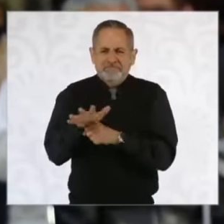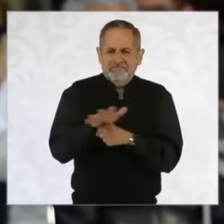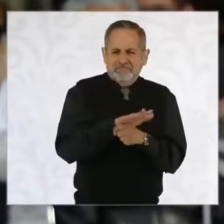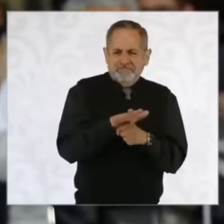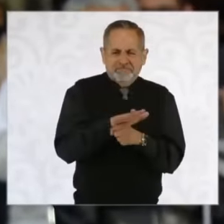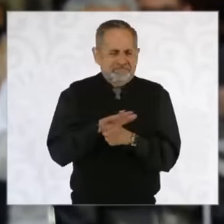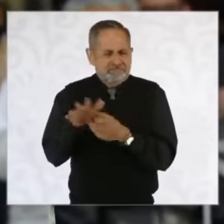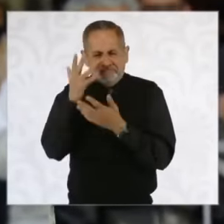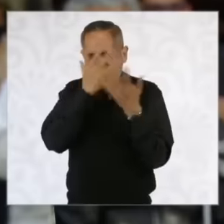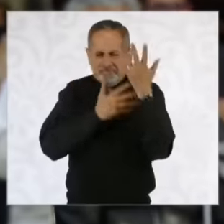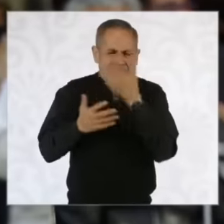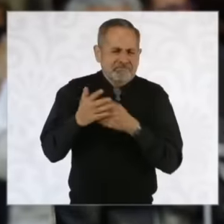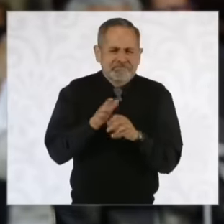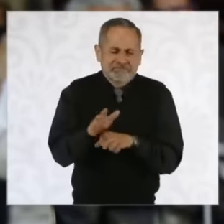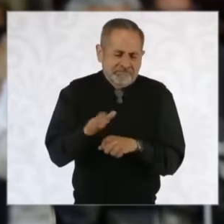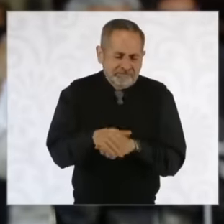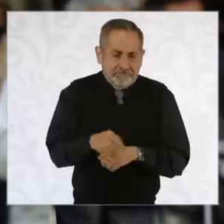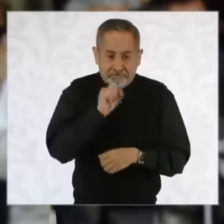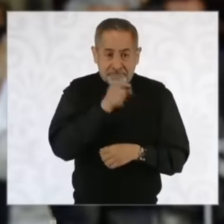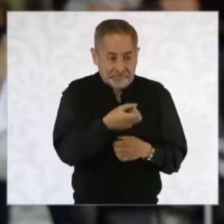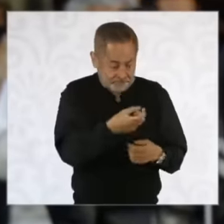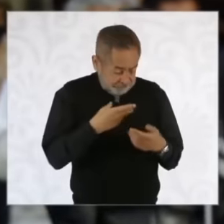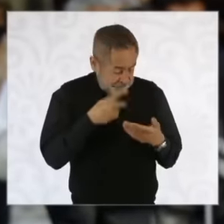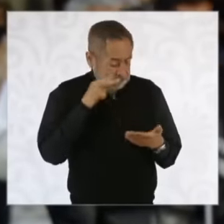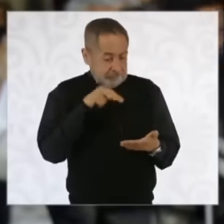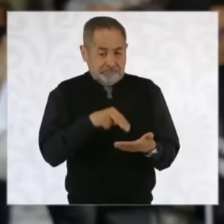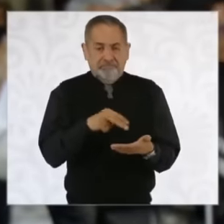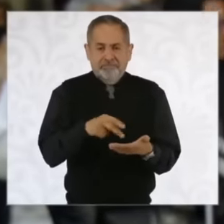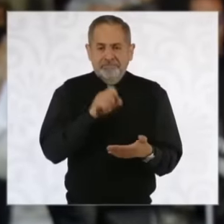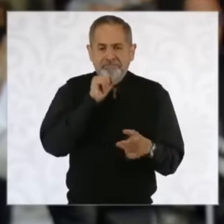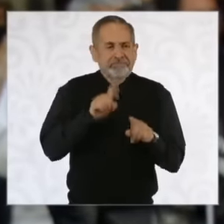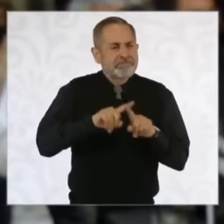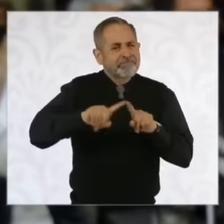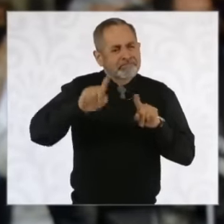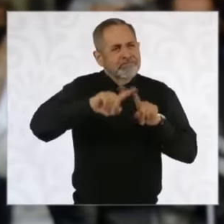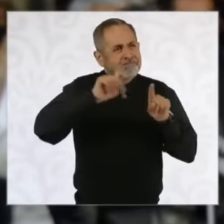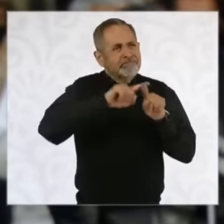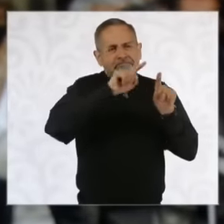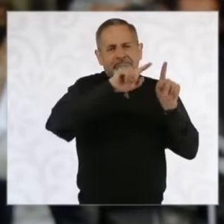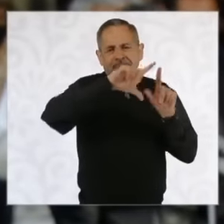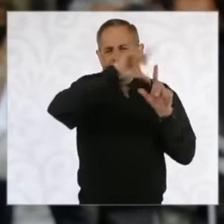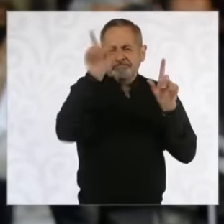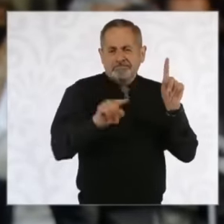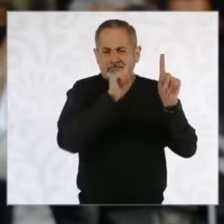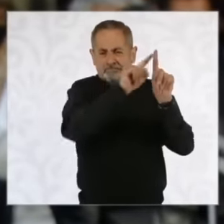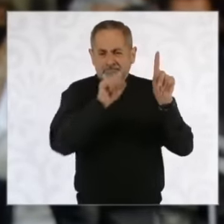are reaching them and in fact they have already reached us from several parts of the country who are worried